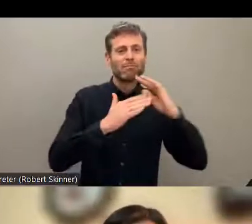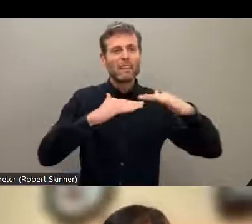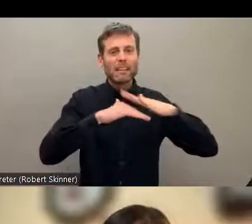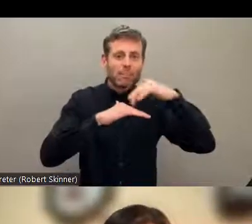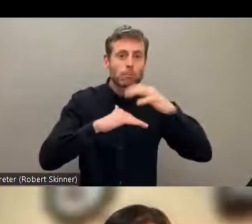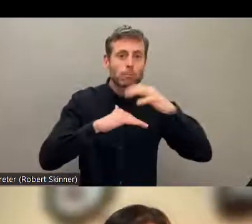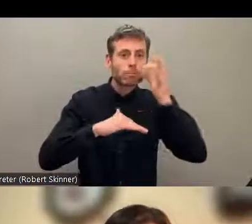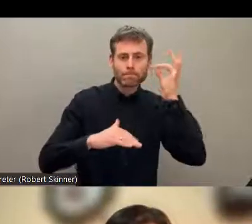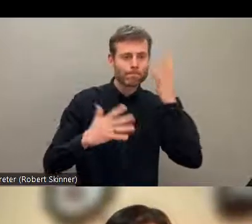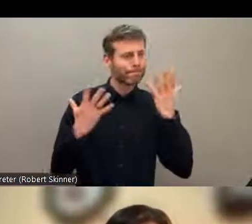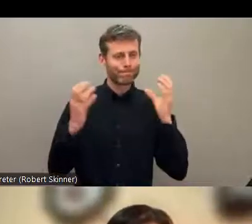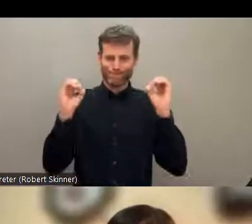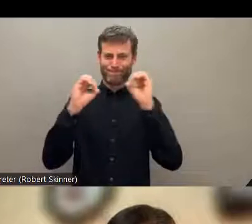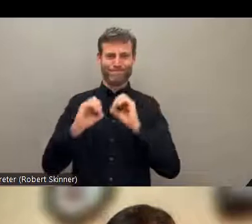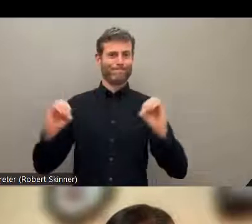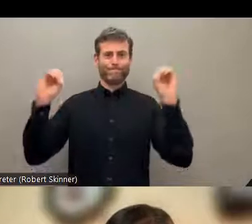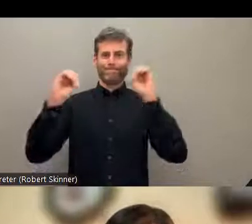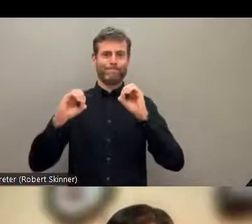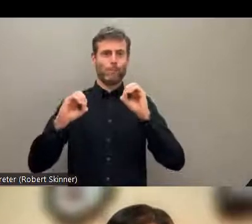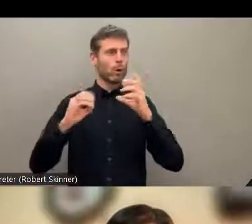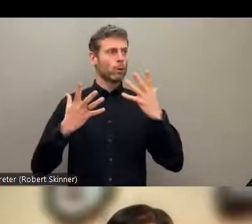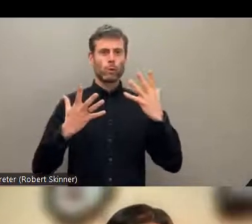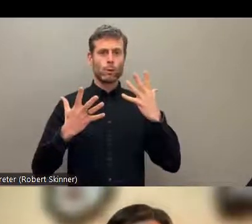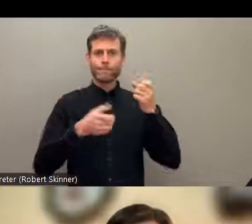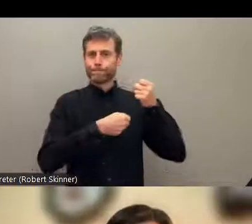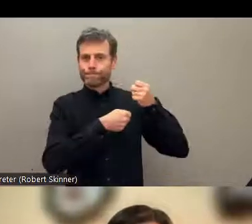institutions, the other one is being a person